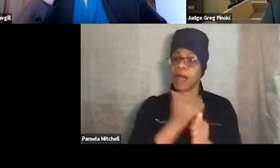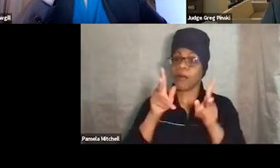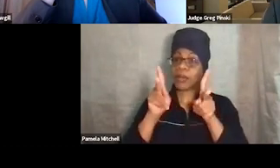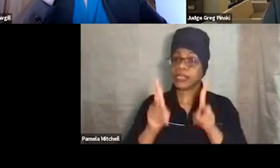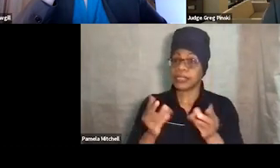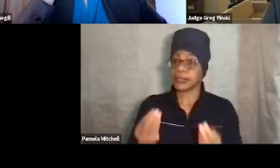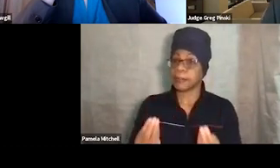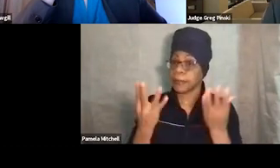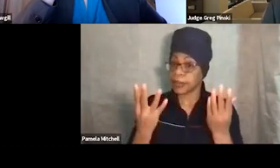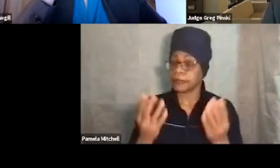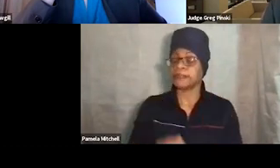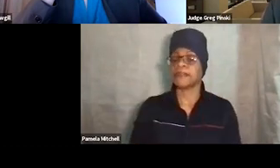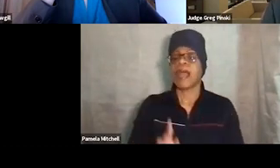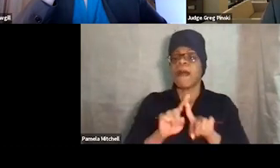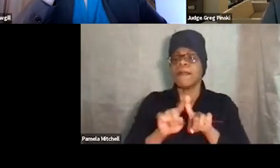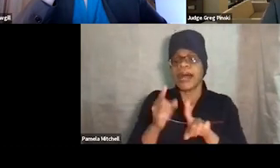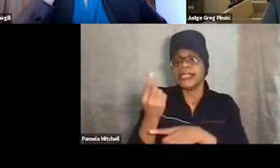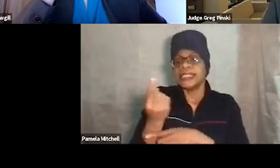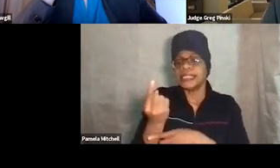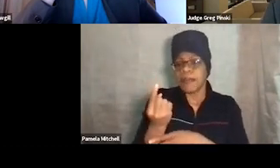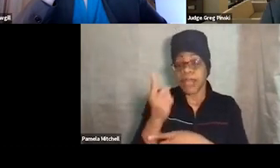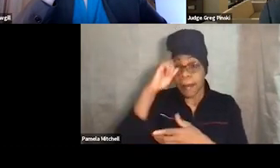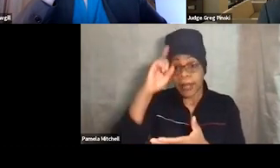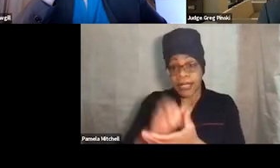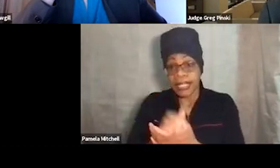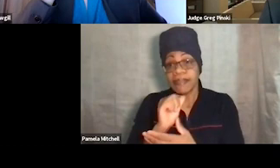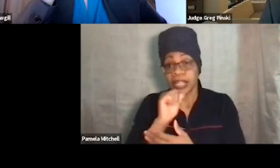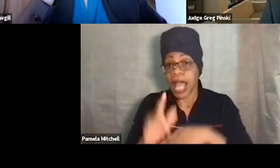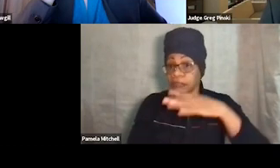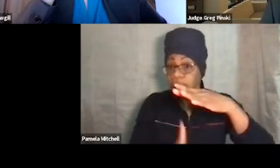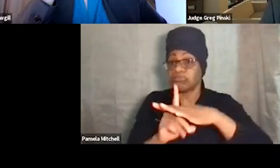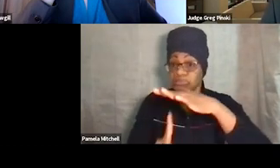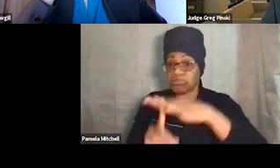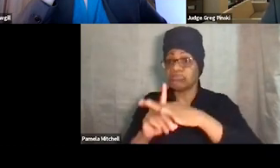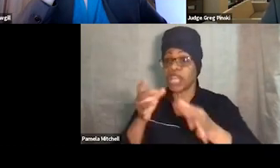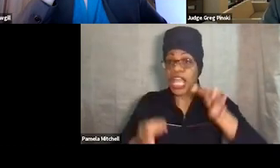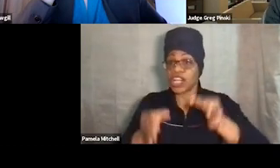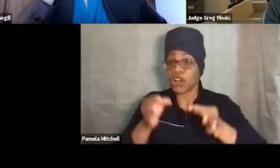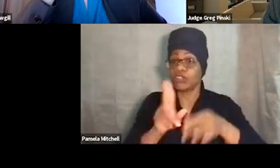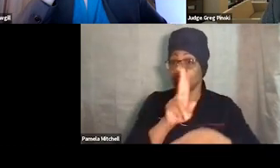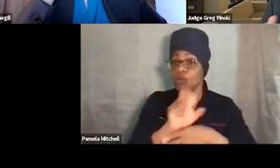but this is something that, believe it or not, arises in courts throughout the United States.